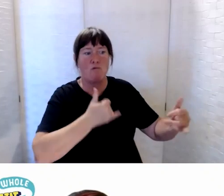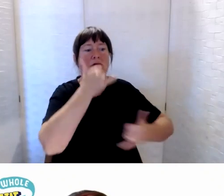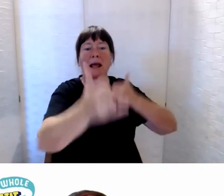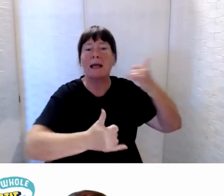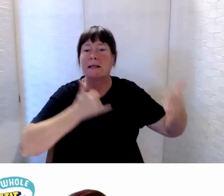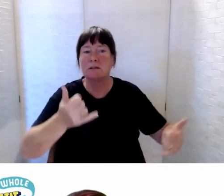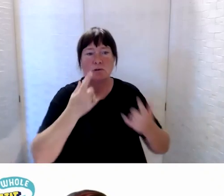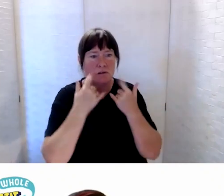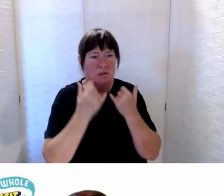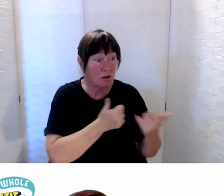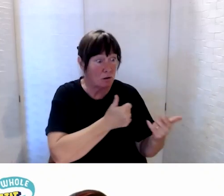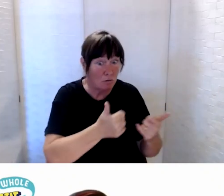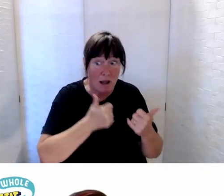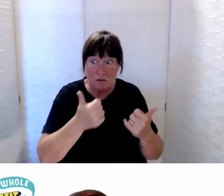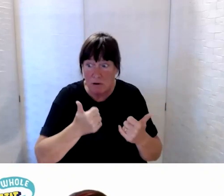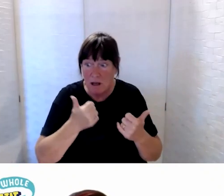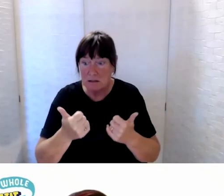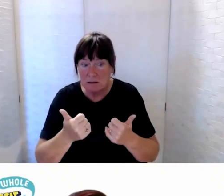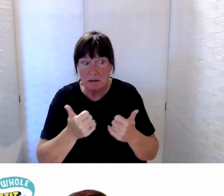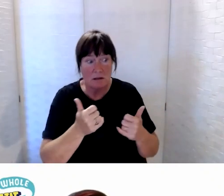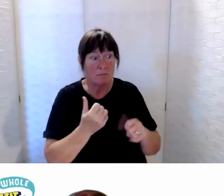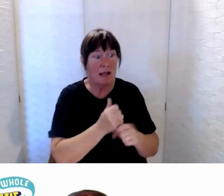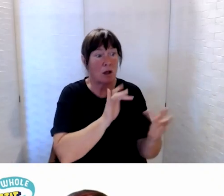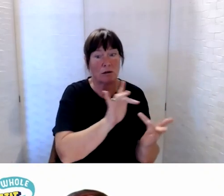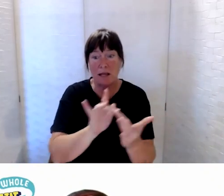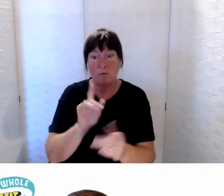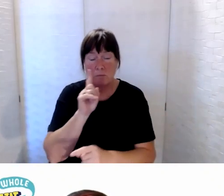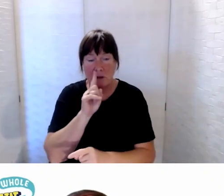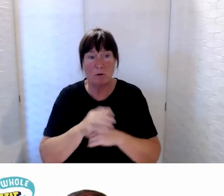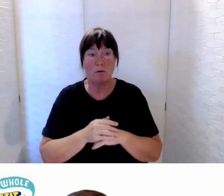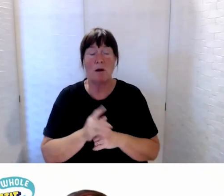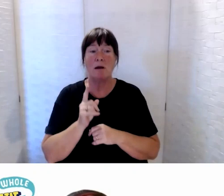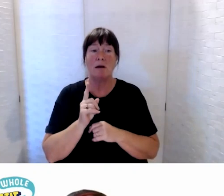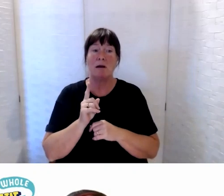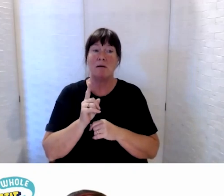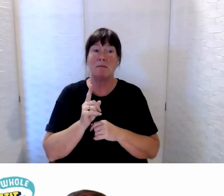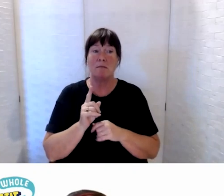and that there was contact made, but also if there were things that people needed.